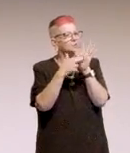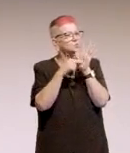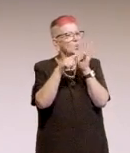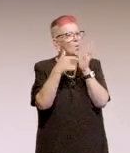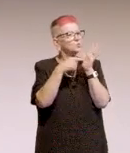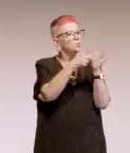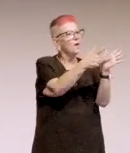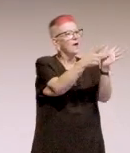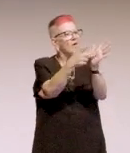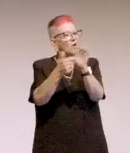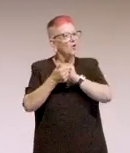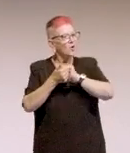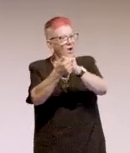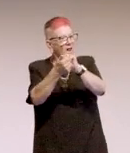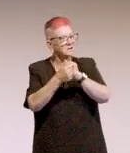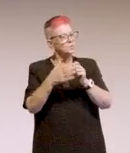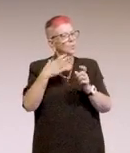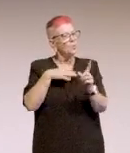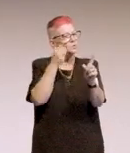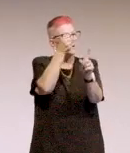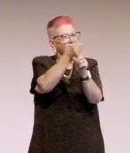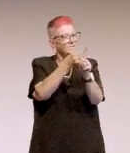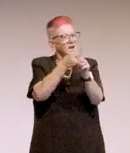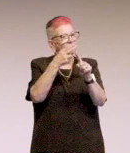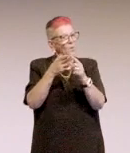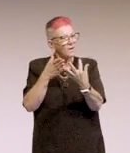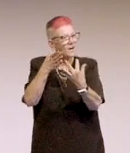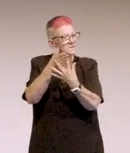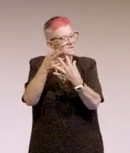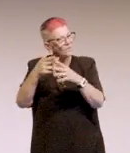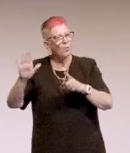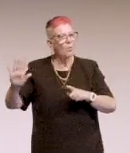We want them to advocate for accessibility in all areas,